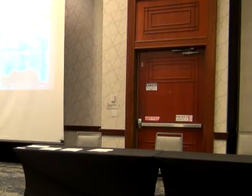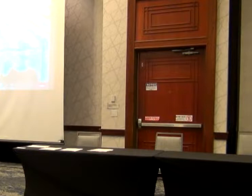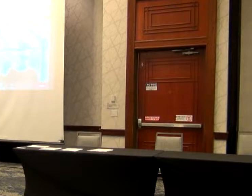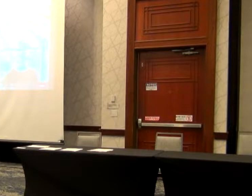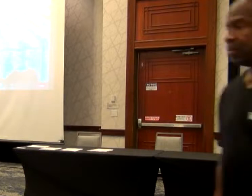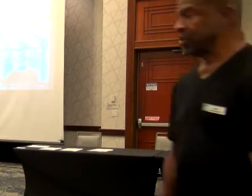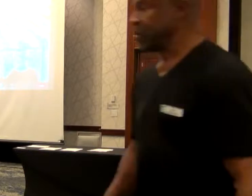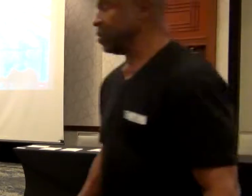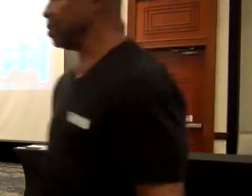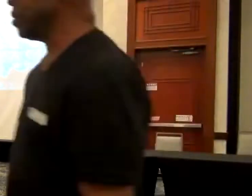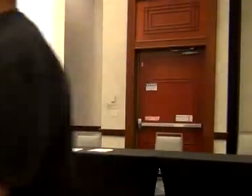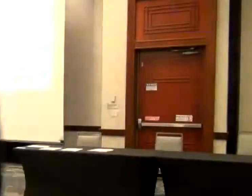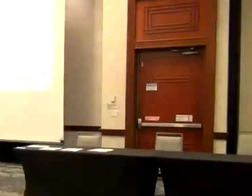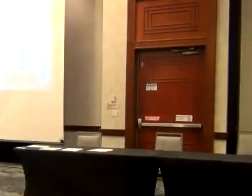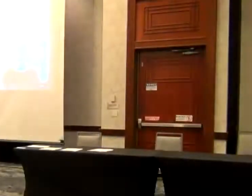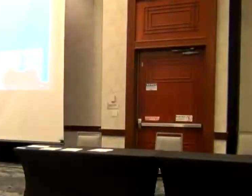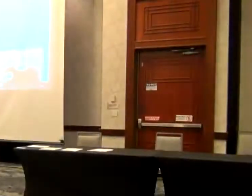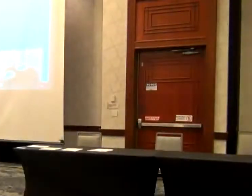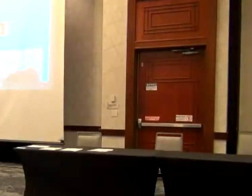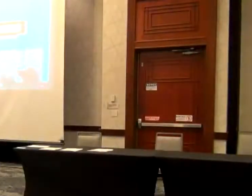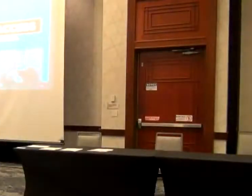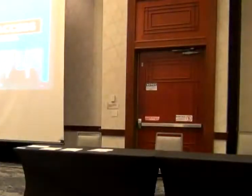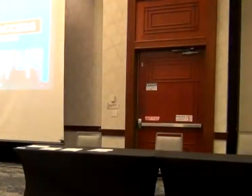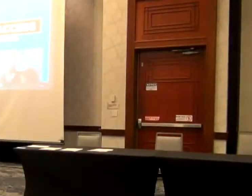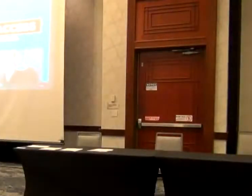Is Emani Barbourne. I'm a disabled voter, and this is vote for access.